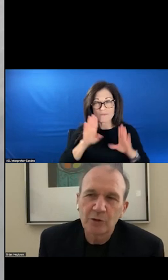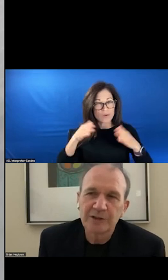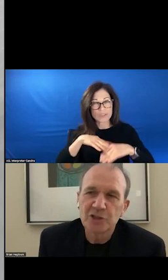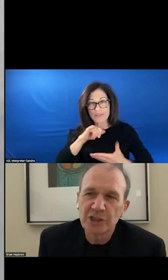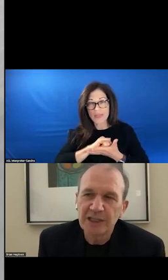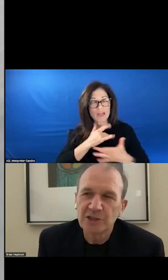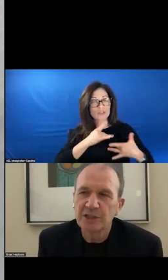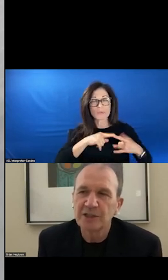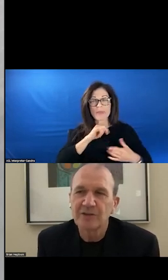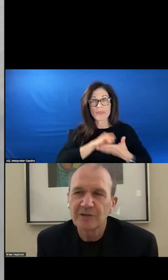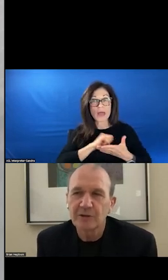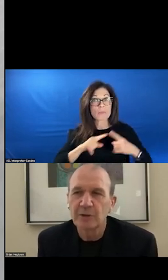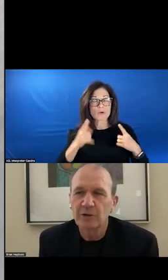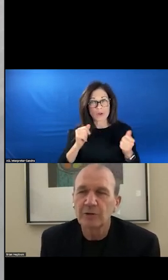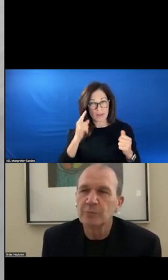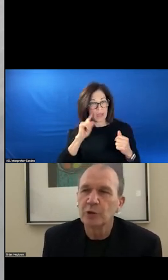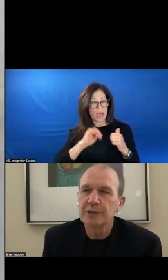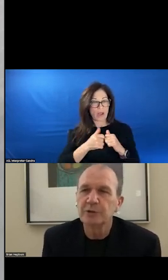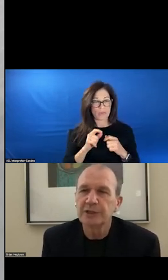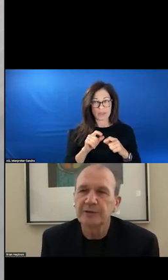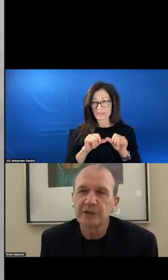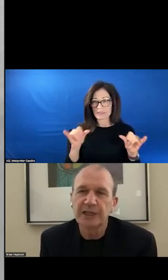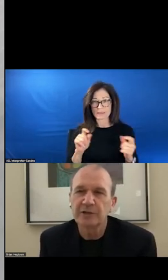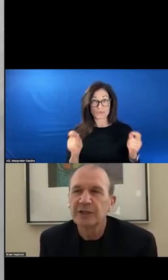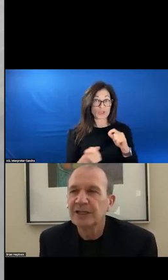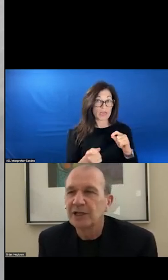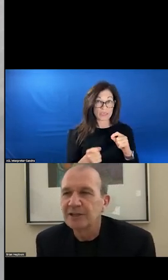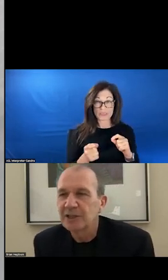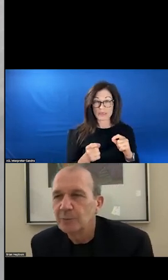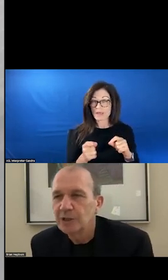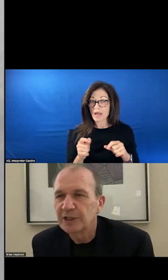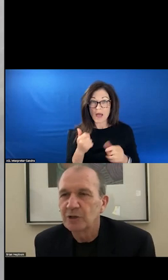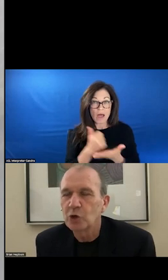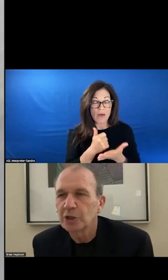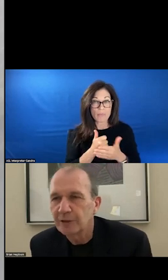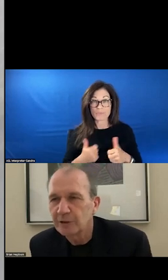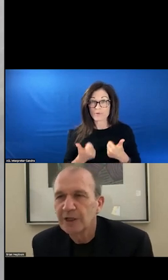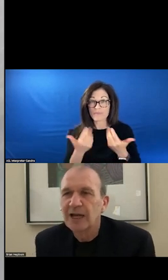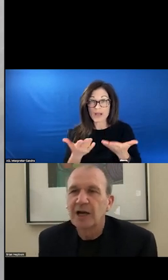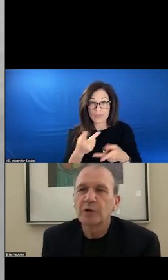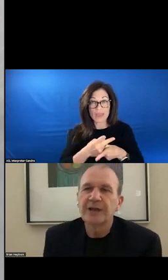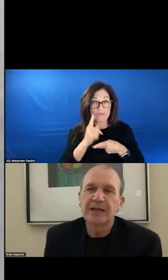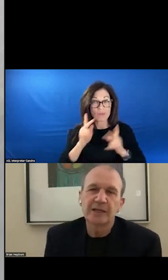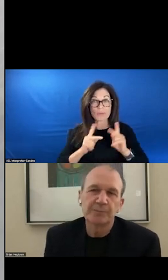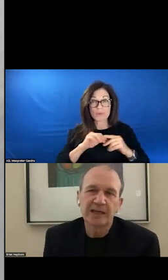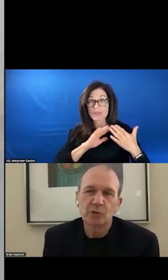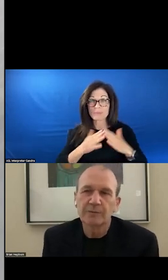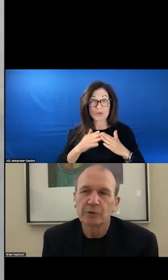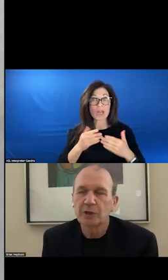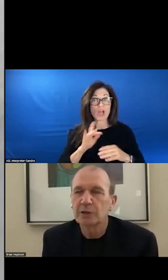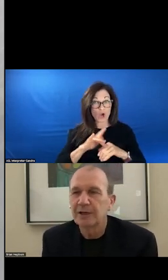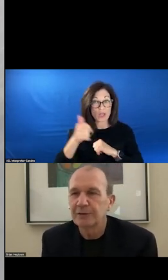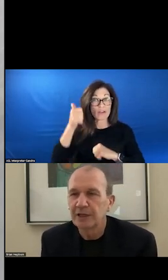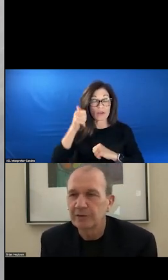HOW CAN THE CHANGE IN THE SYSTEM IMPACT OVERALL HEALTH CARE